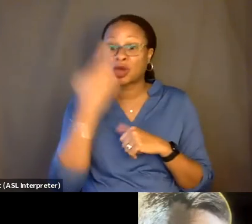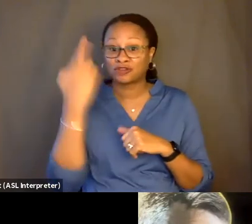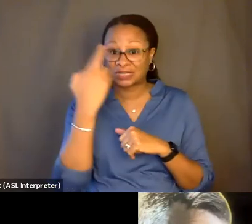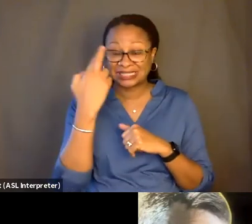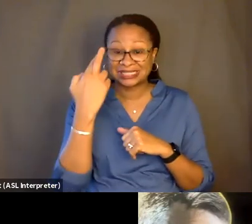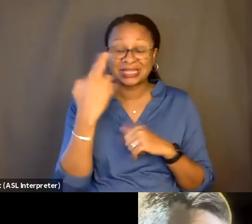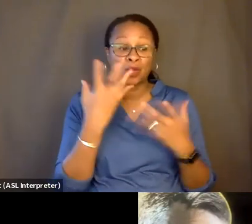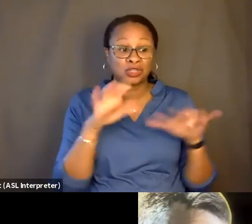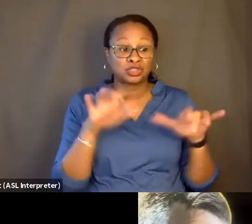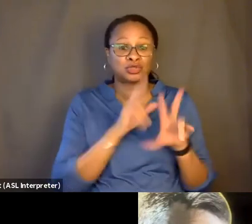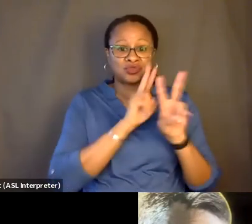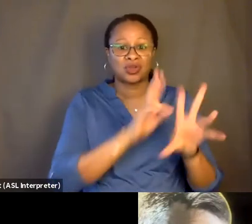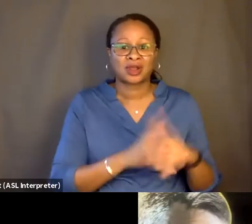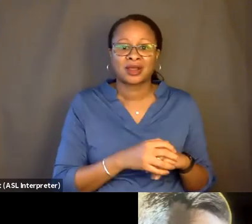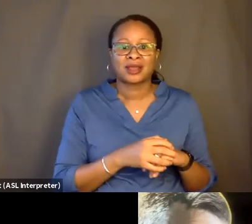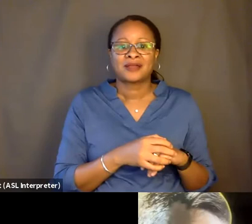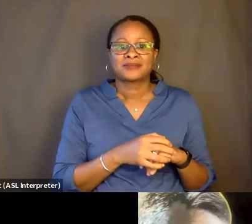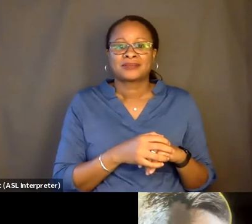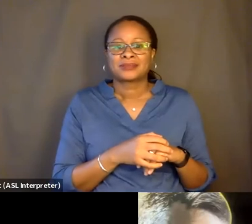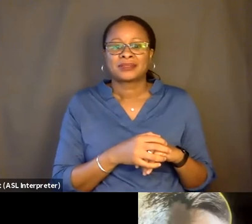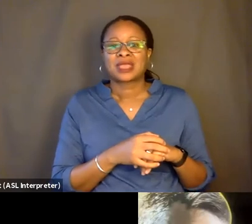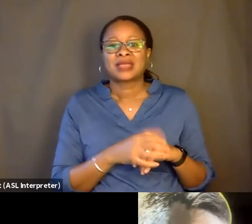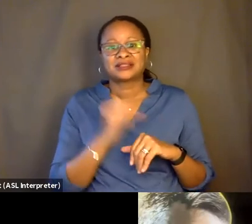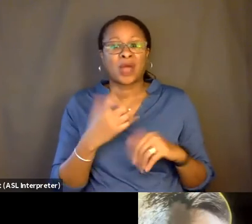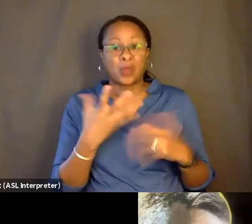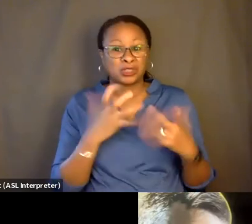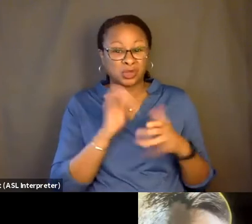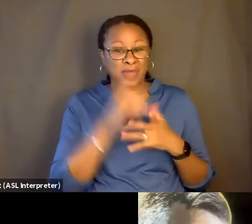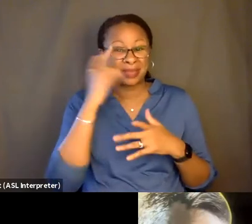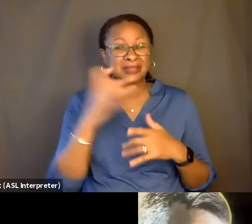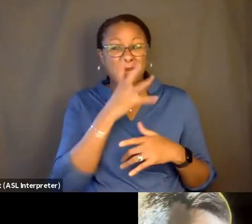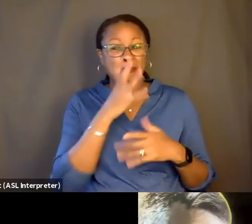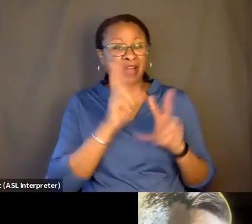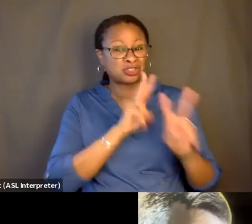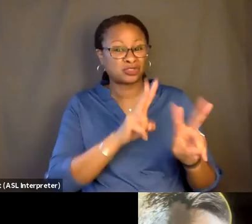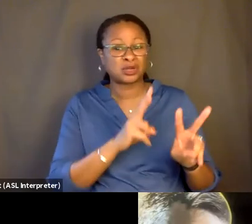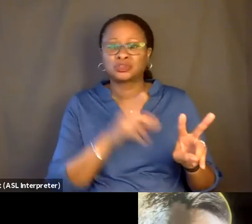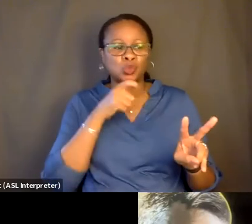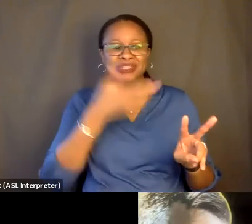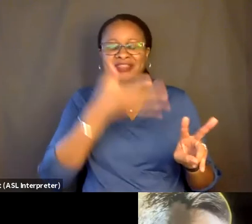funeral, she wasn't there to hug me at the end of it. And I was like, I'm not doing that again.